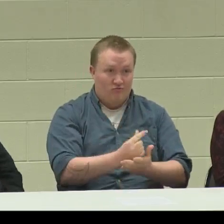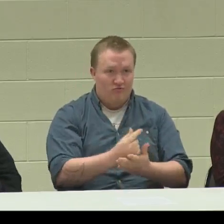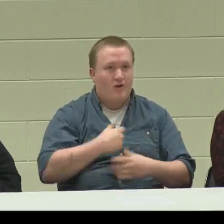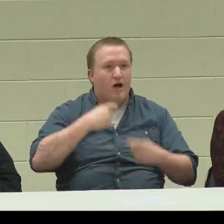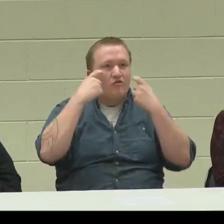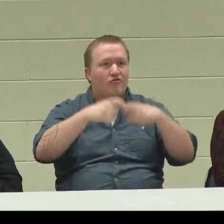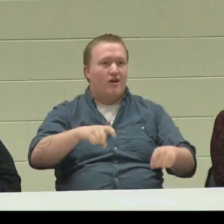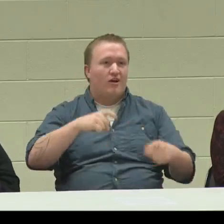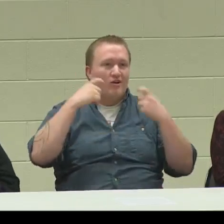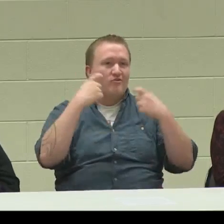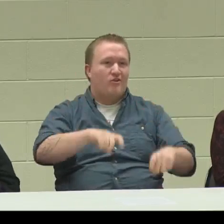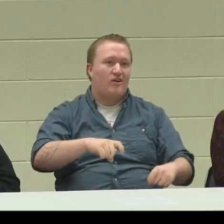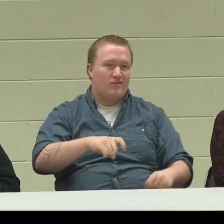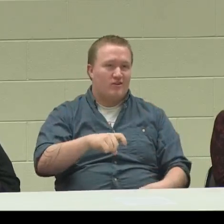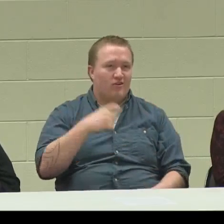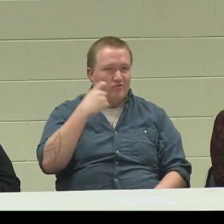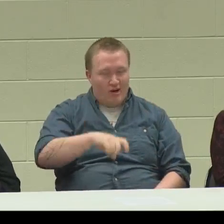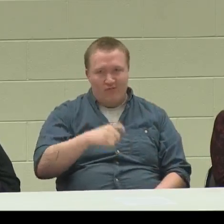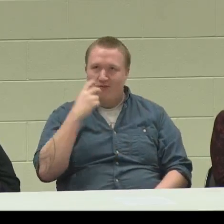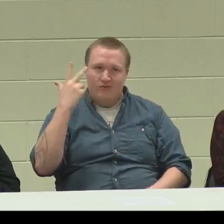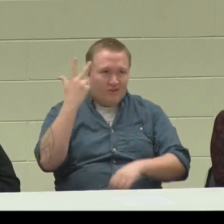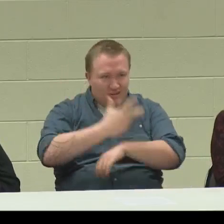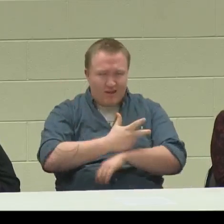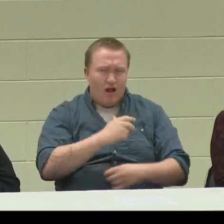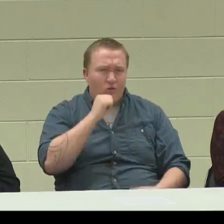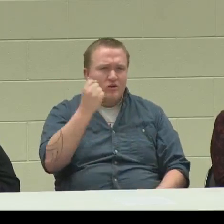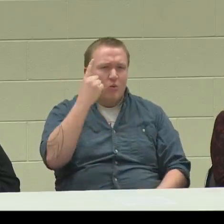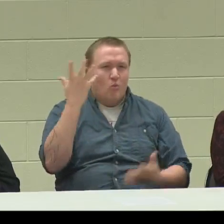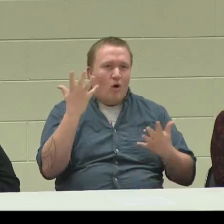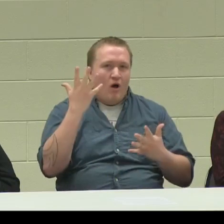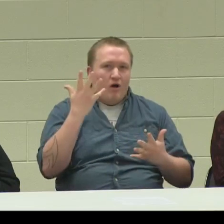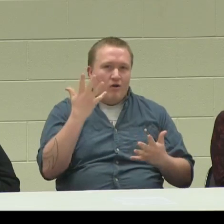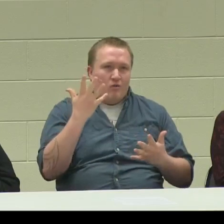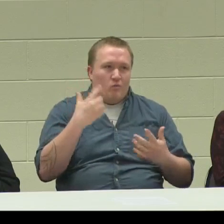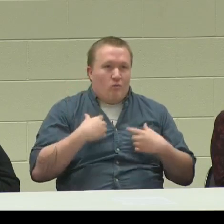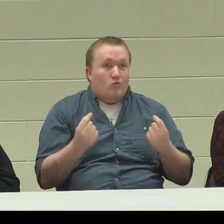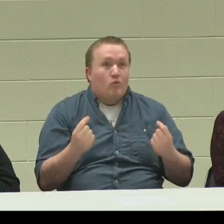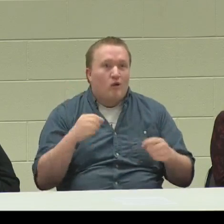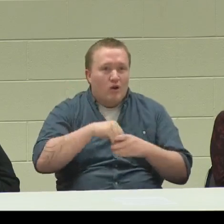The day after I graduated, I was bawling. I just cried and cried for three days. I didn't understand